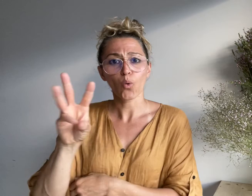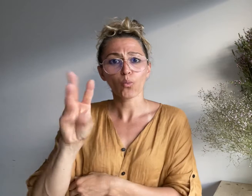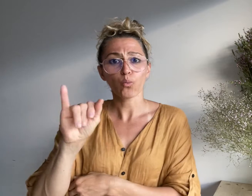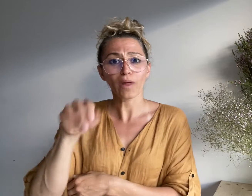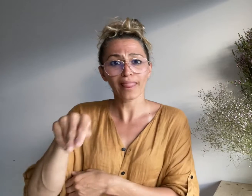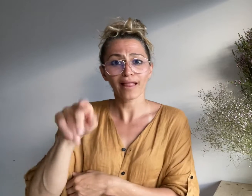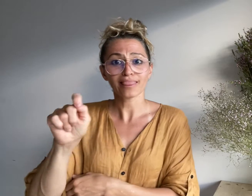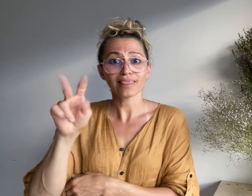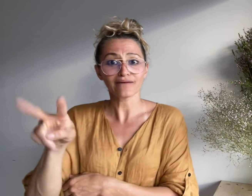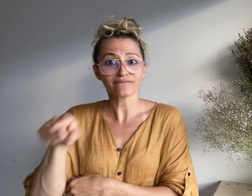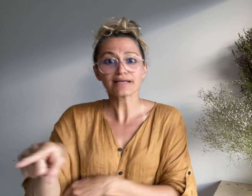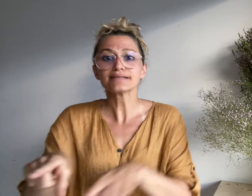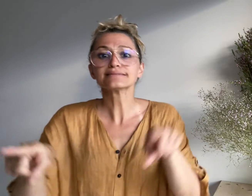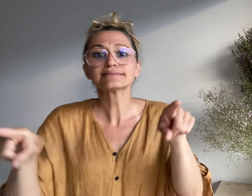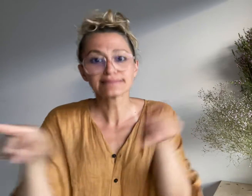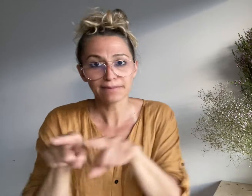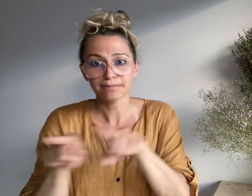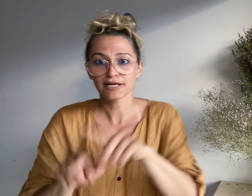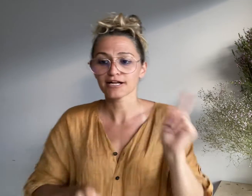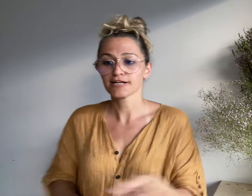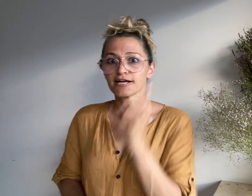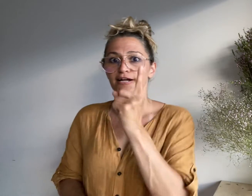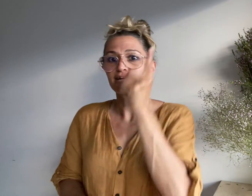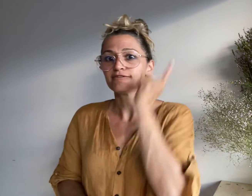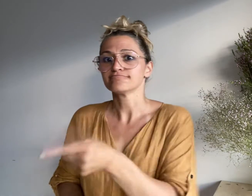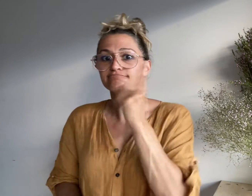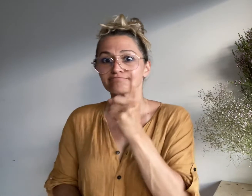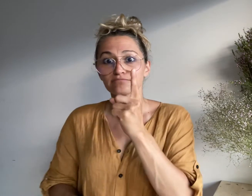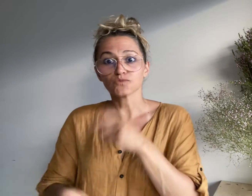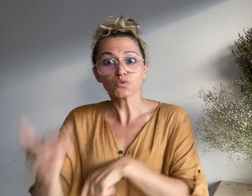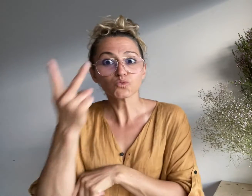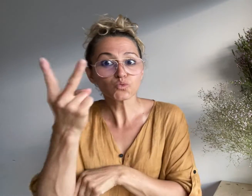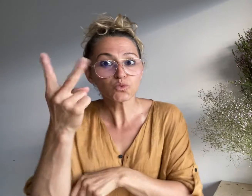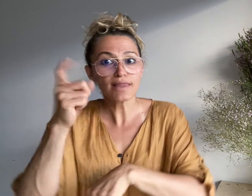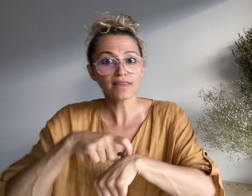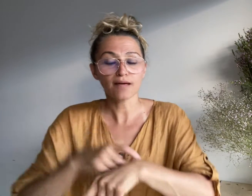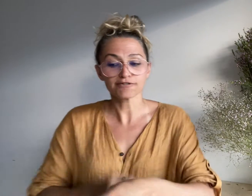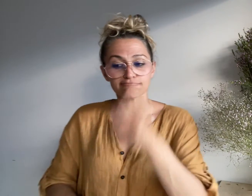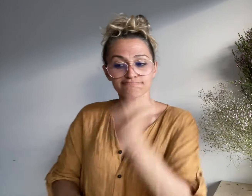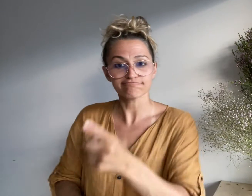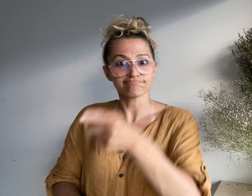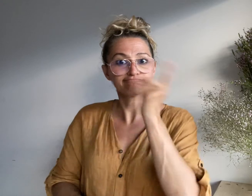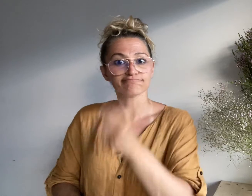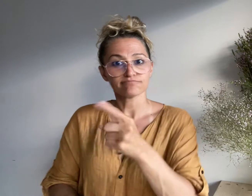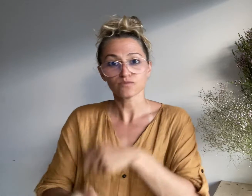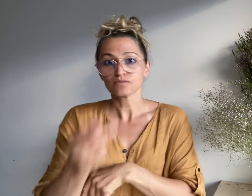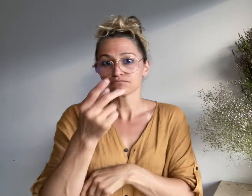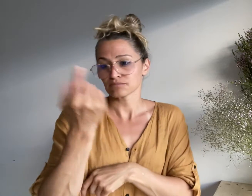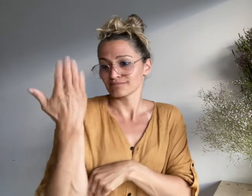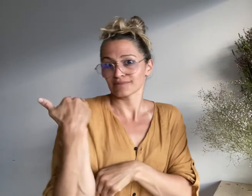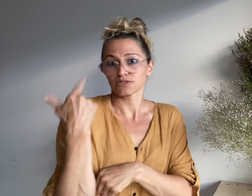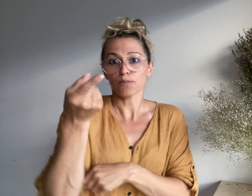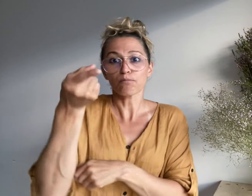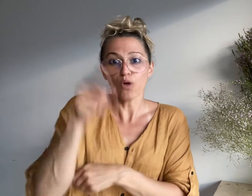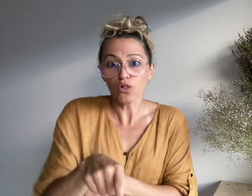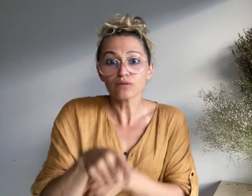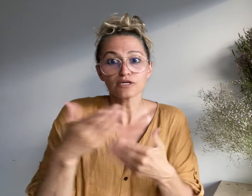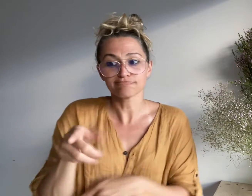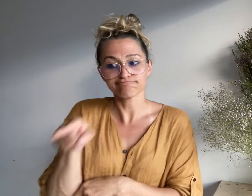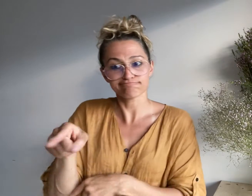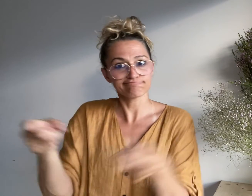WIN TV, also received complaints twice last month